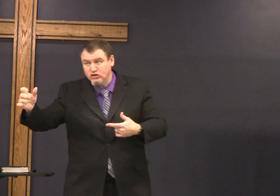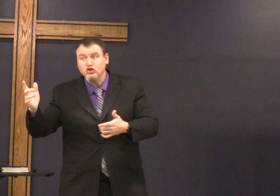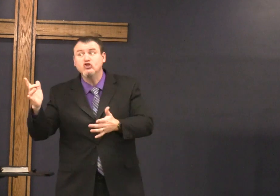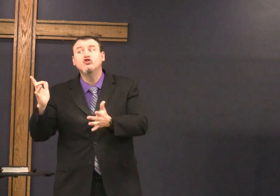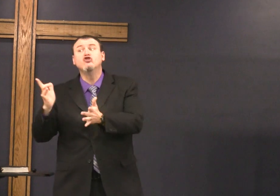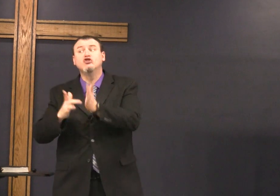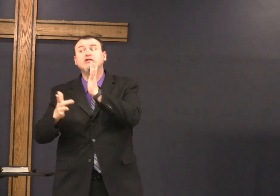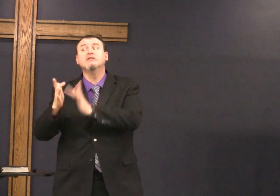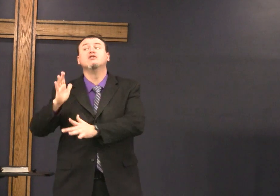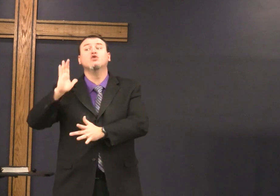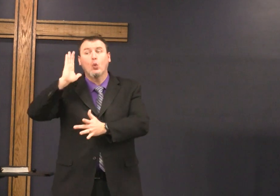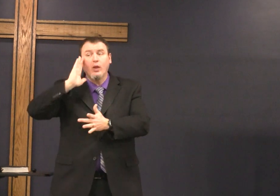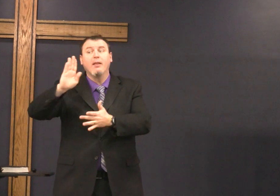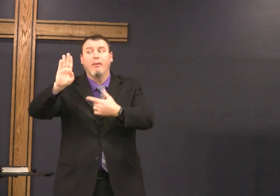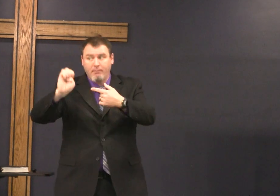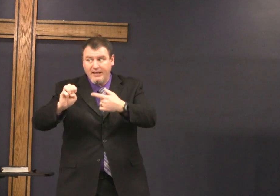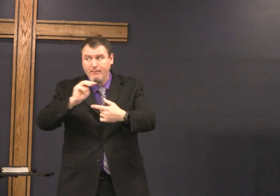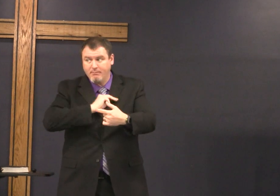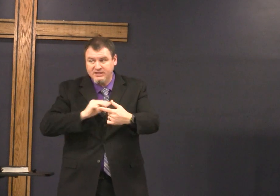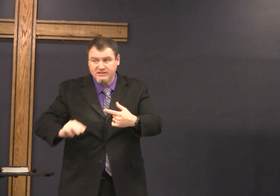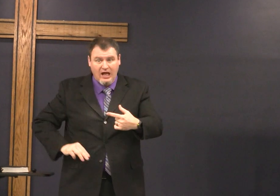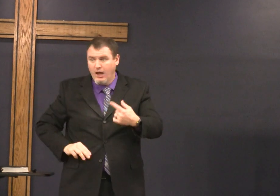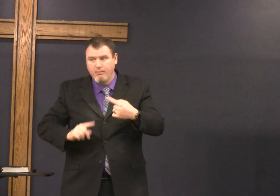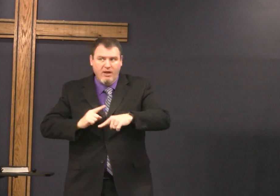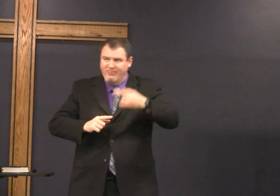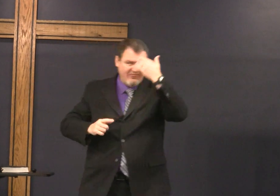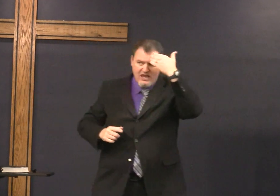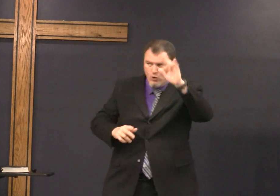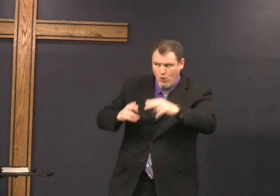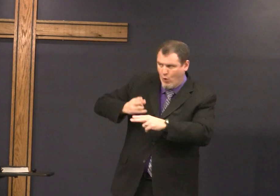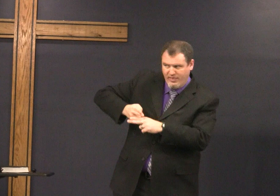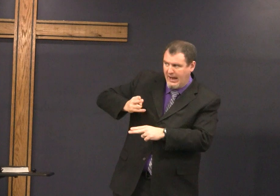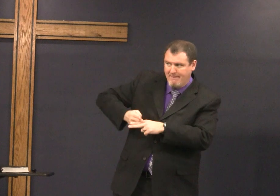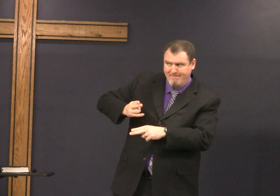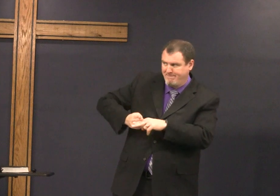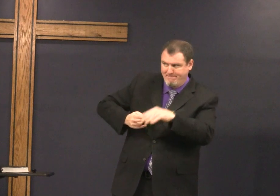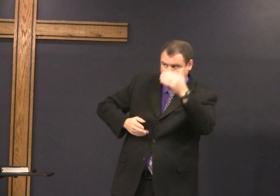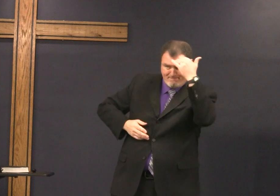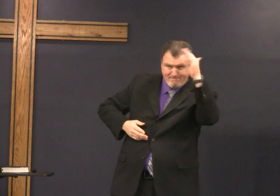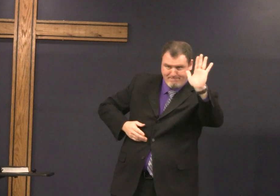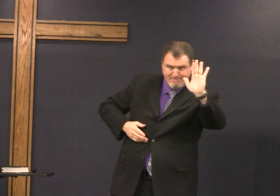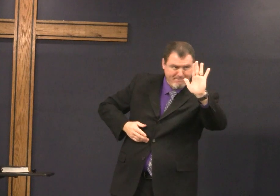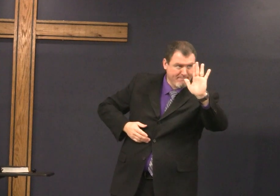Messiah yes Jesus will be Messiah but that but they didn't know his name